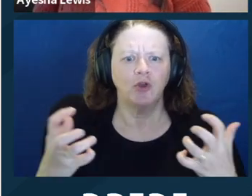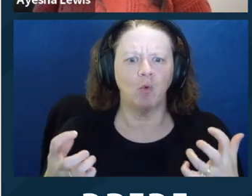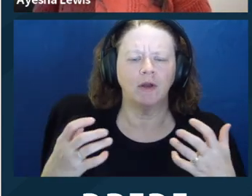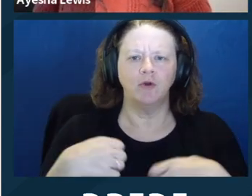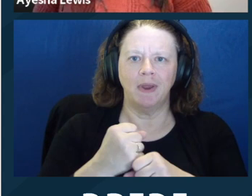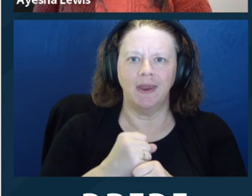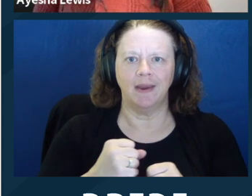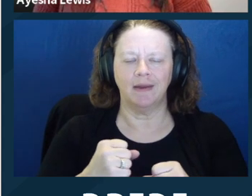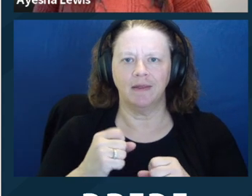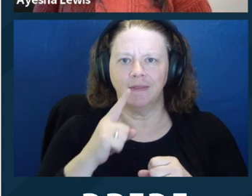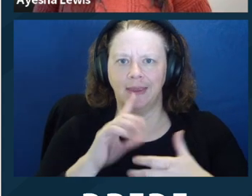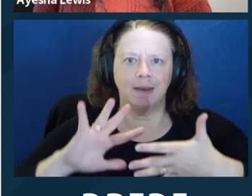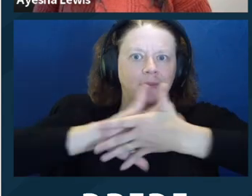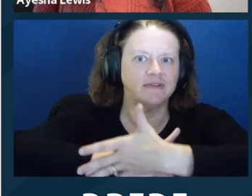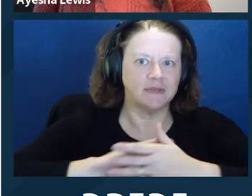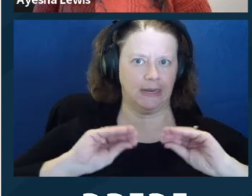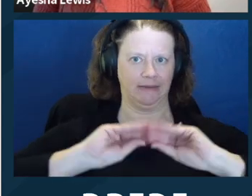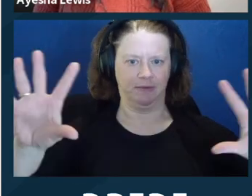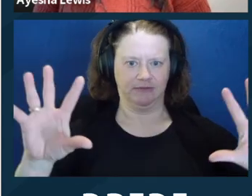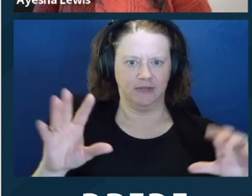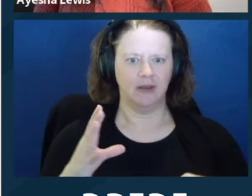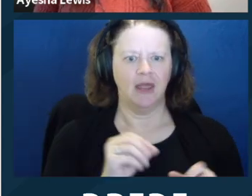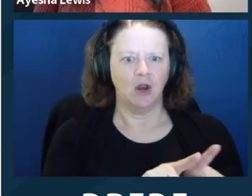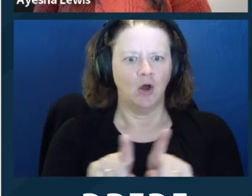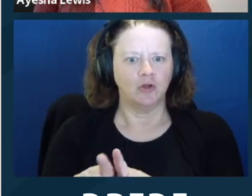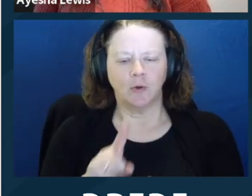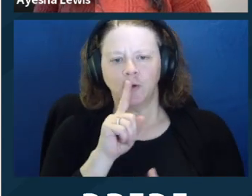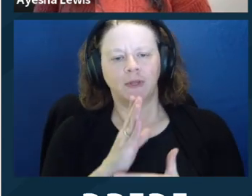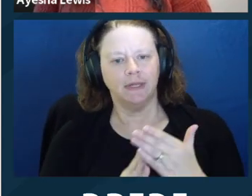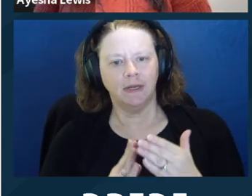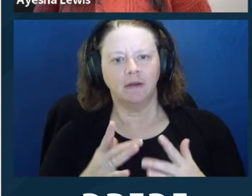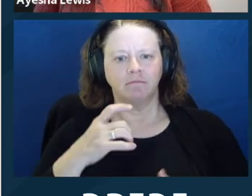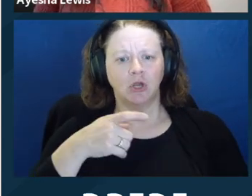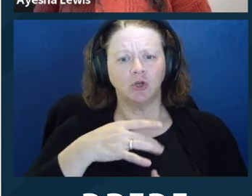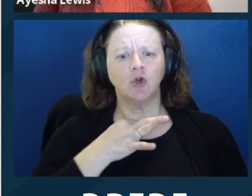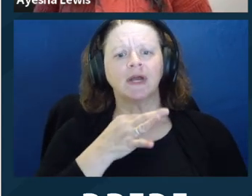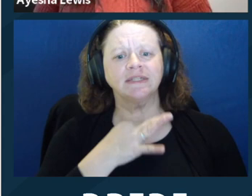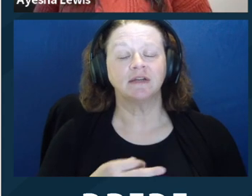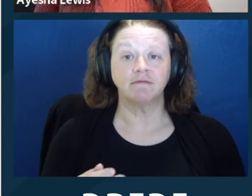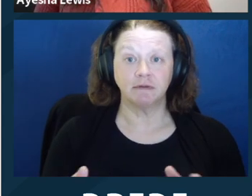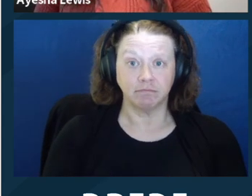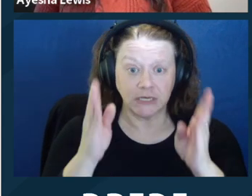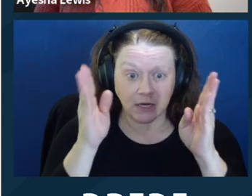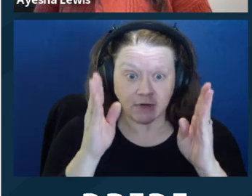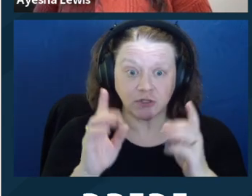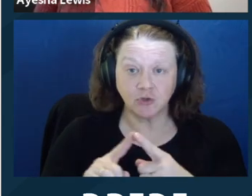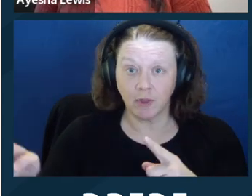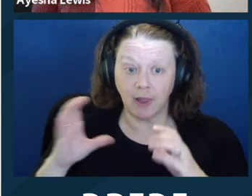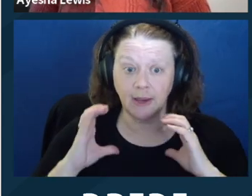as well to make your lawyering accessible to clients, whether or not they have disabilities.